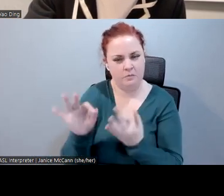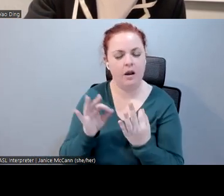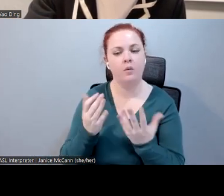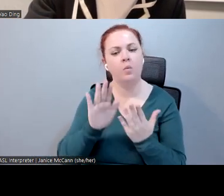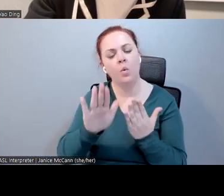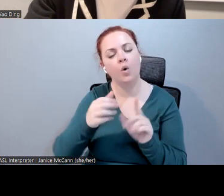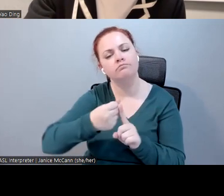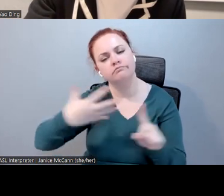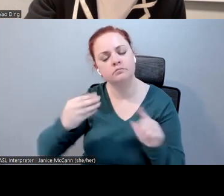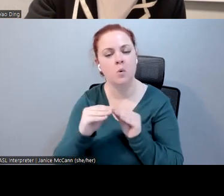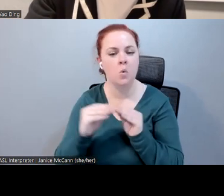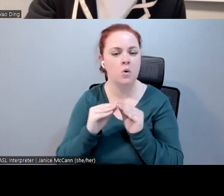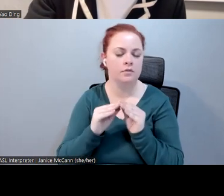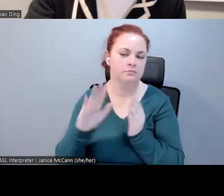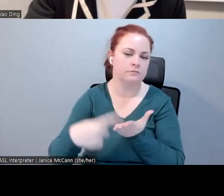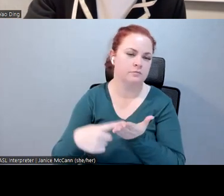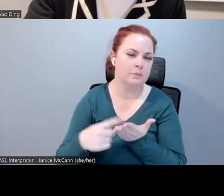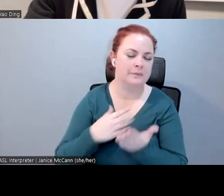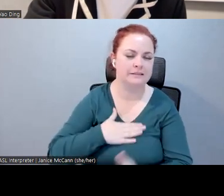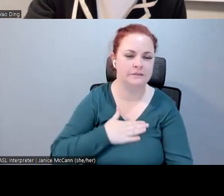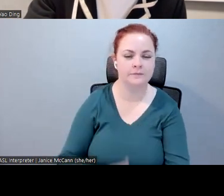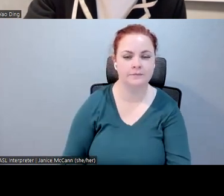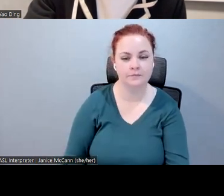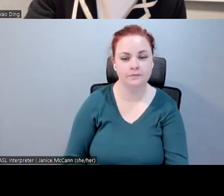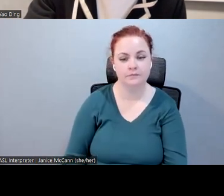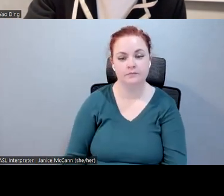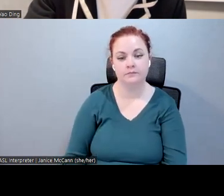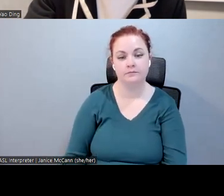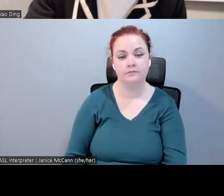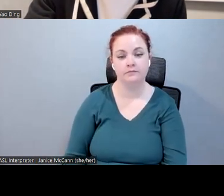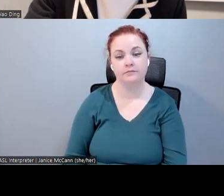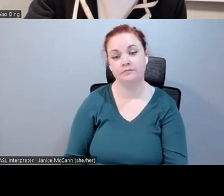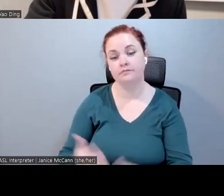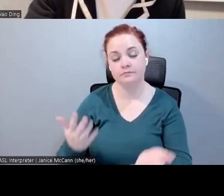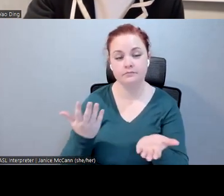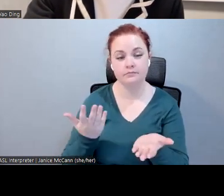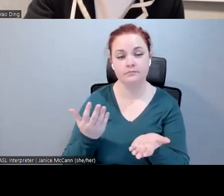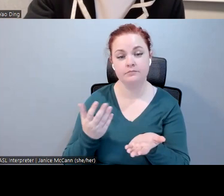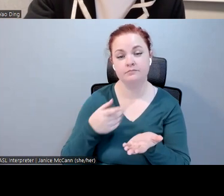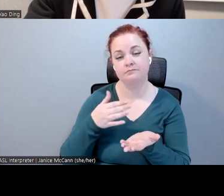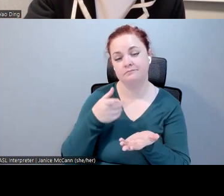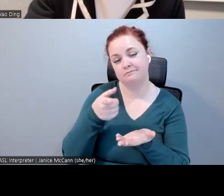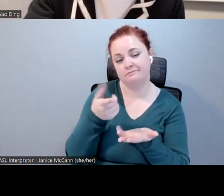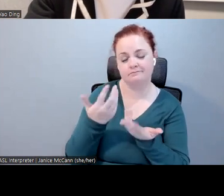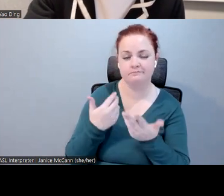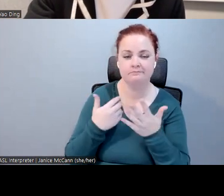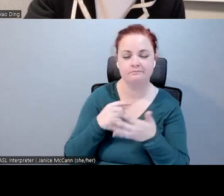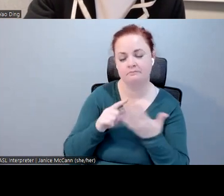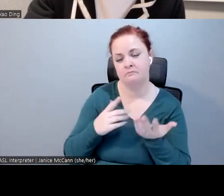into each of them. This is kind of the last part of my